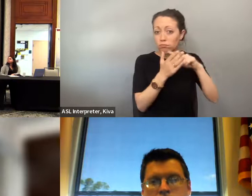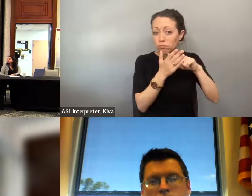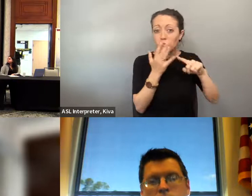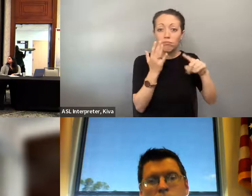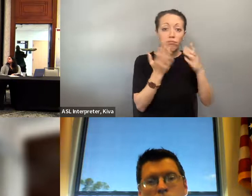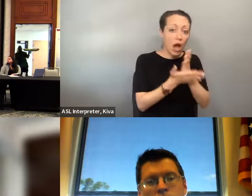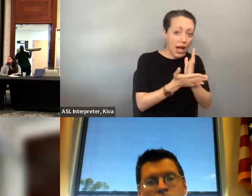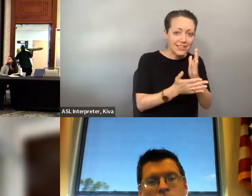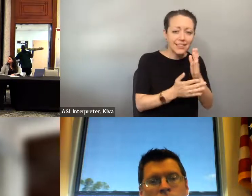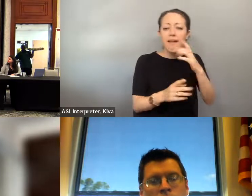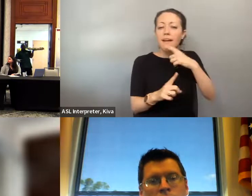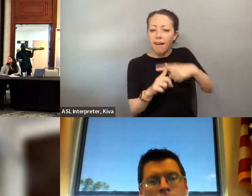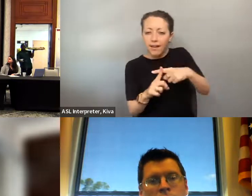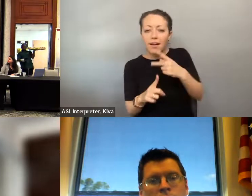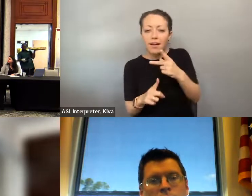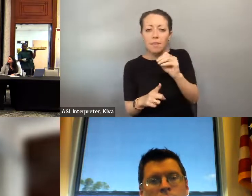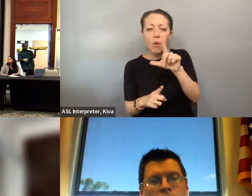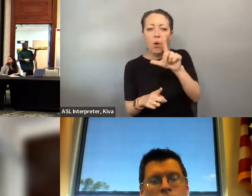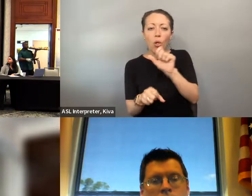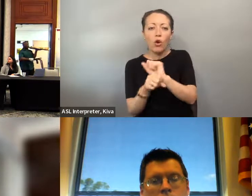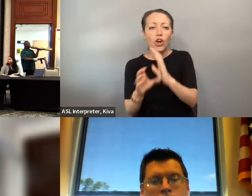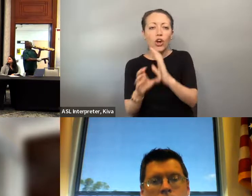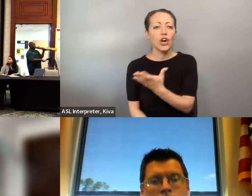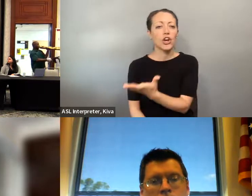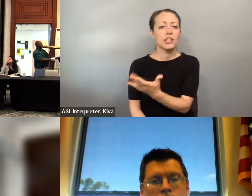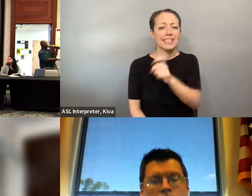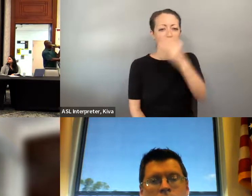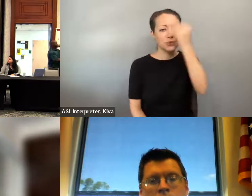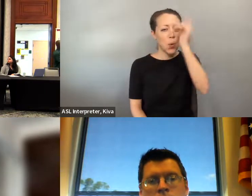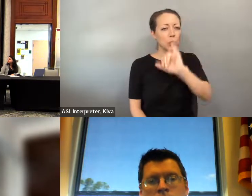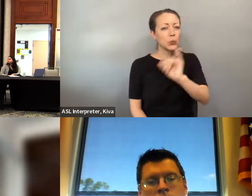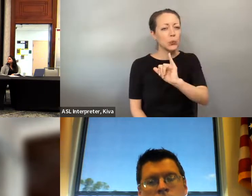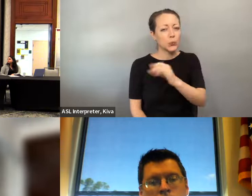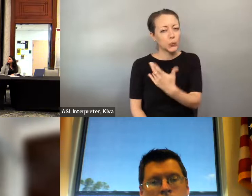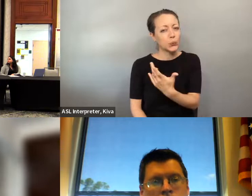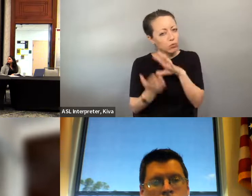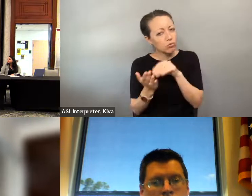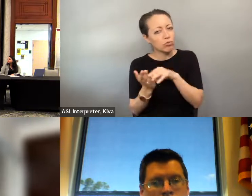the importance of making sure that folks know, not just the voters themselves but the poll workers are becoming more and more